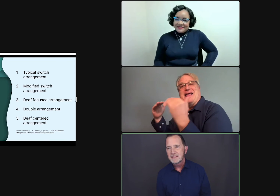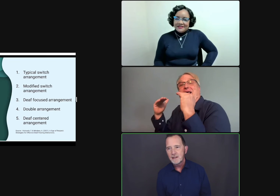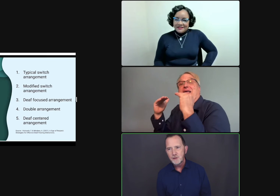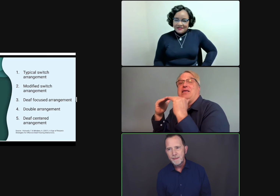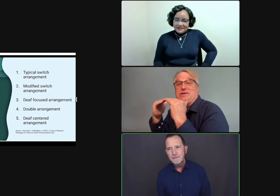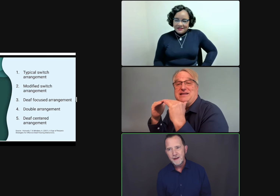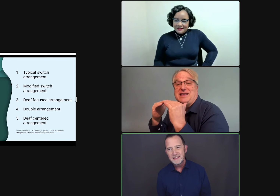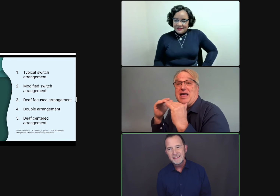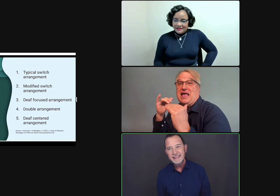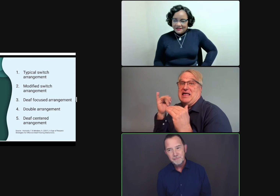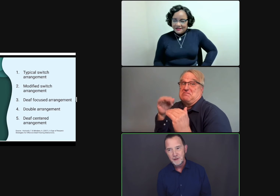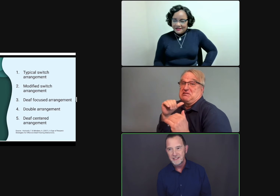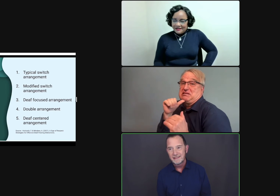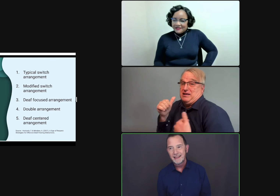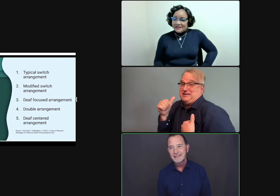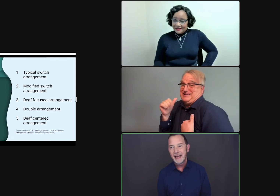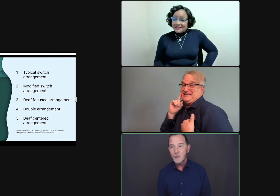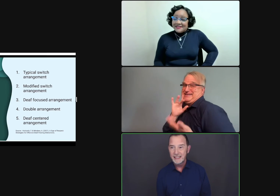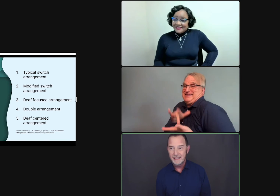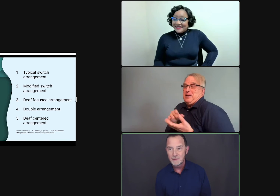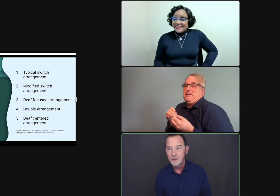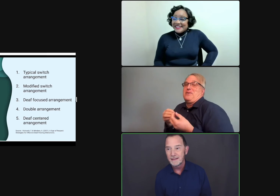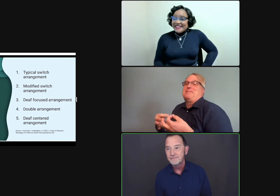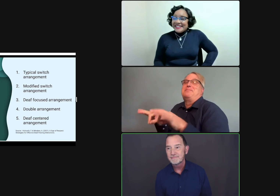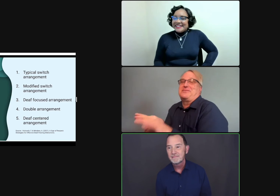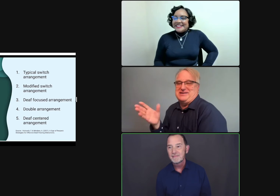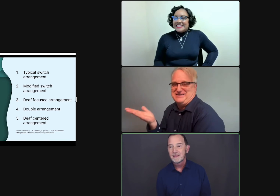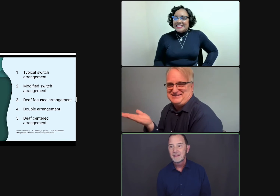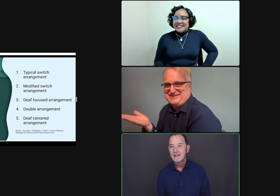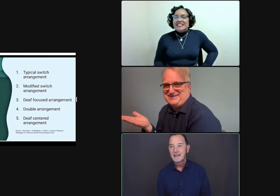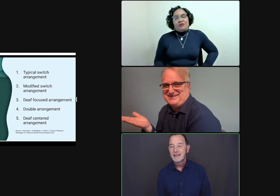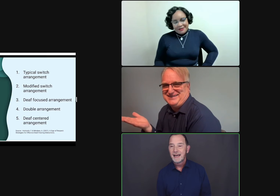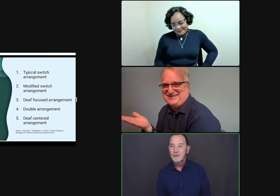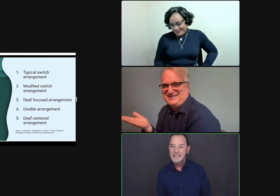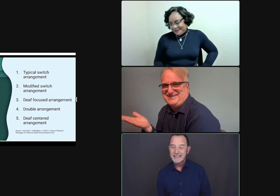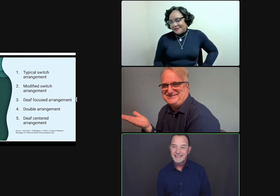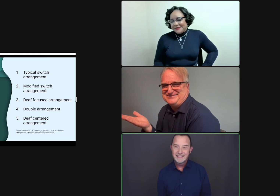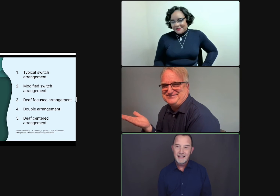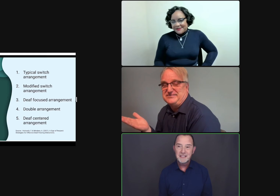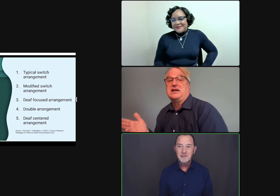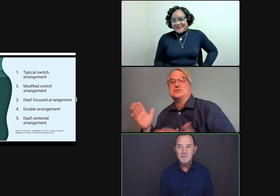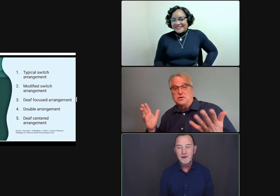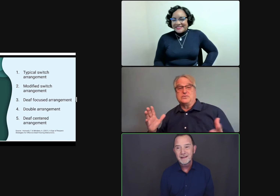It's also about fairness to the deaf person and equity as well. I would say that the deaf-centric part